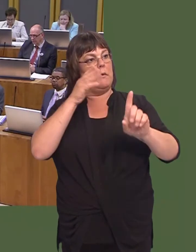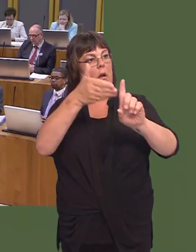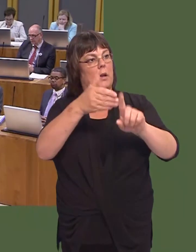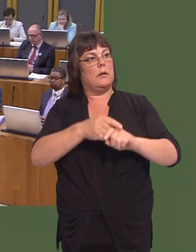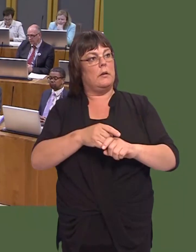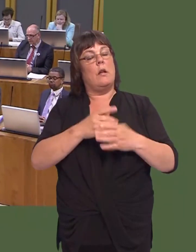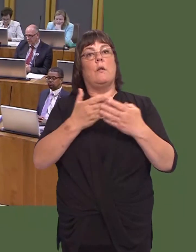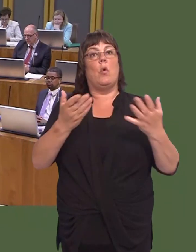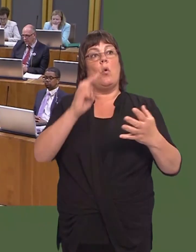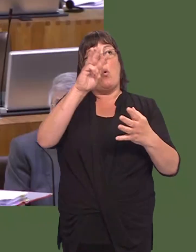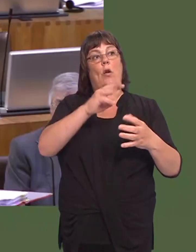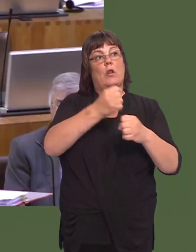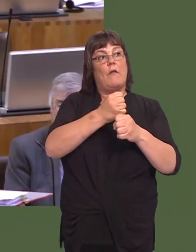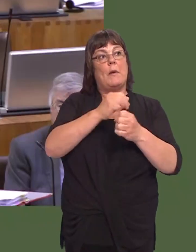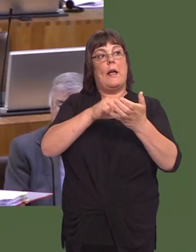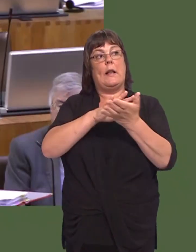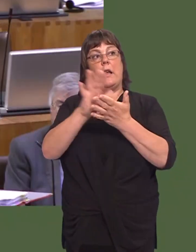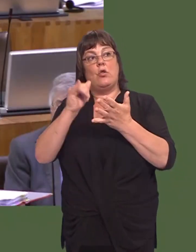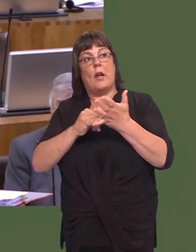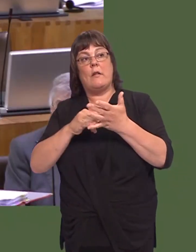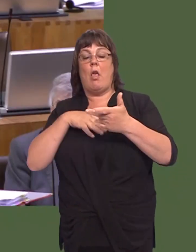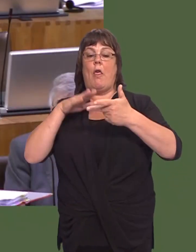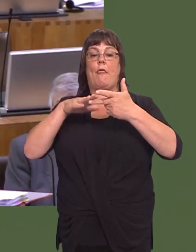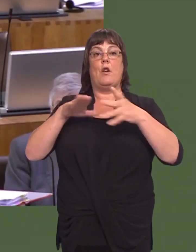Ac, wrth gwrs, mae Llywodraeth Cymru, y gwasanaeth iechyd a phartneriaid y trydydd sector yn